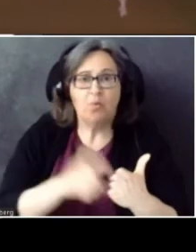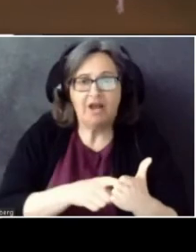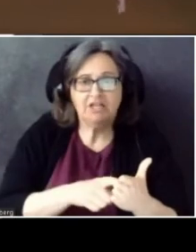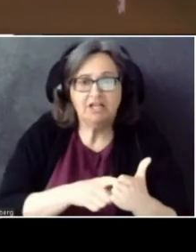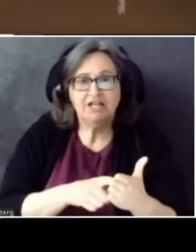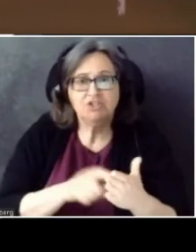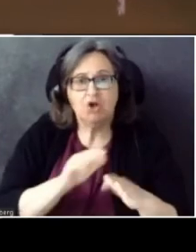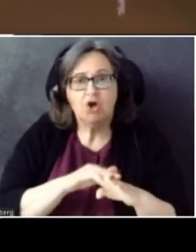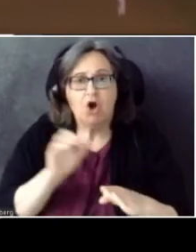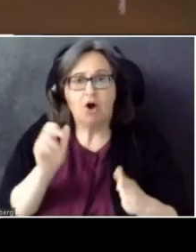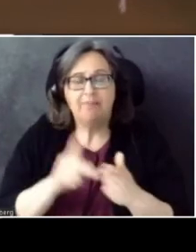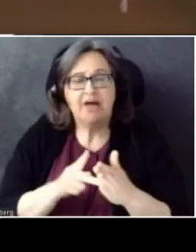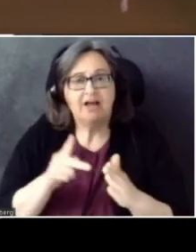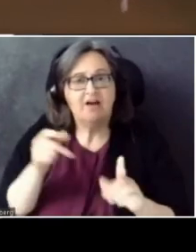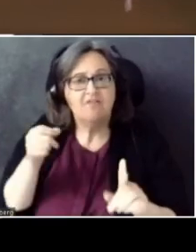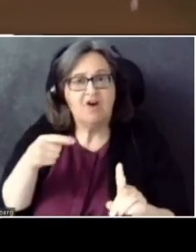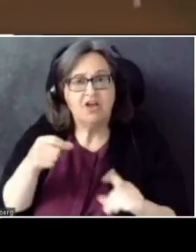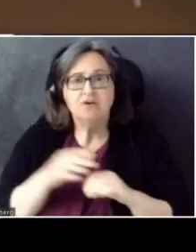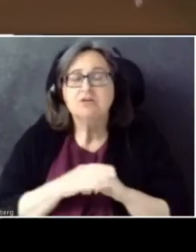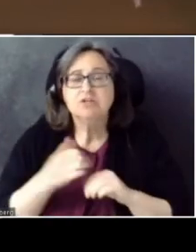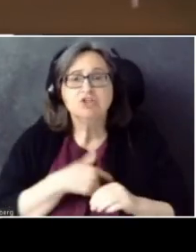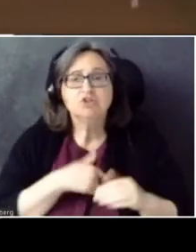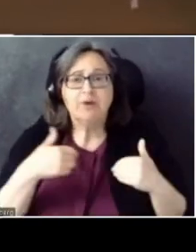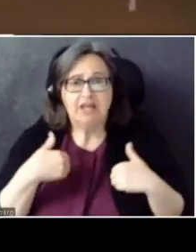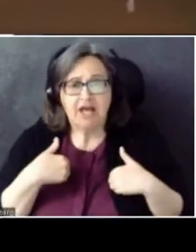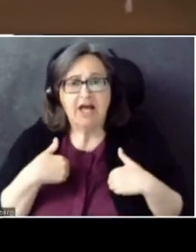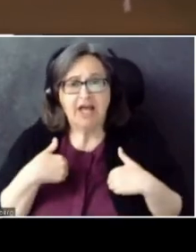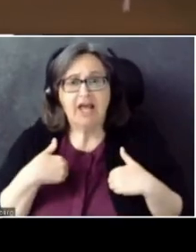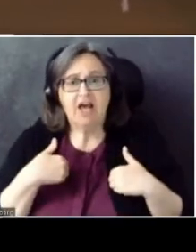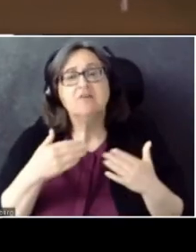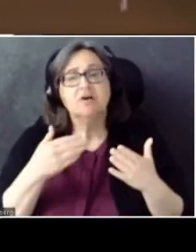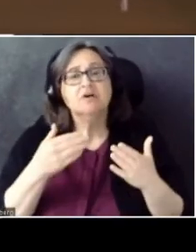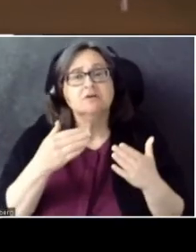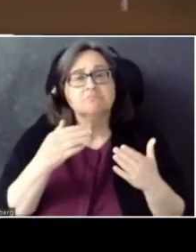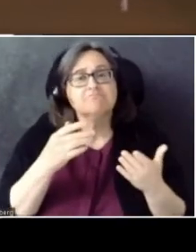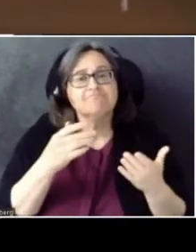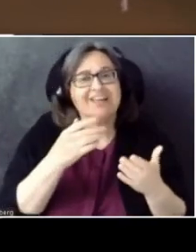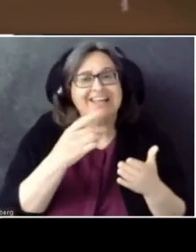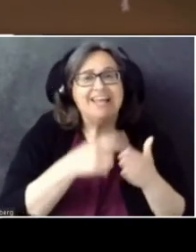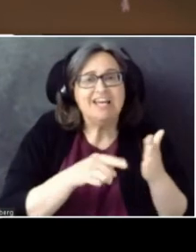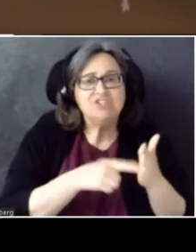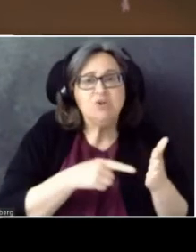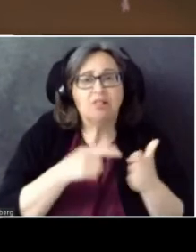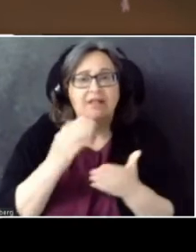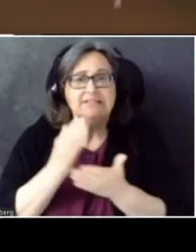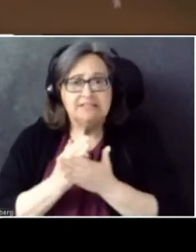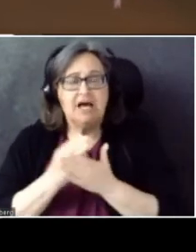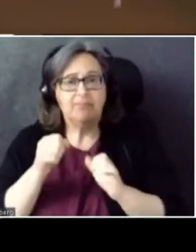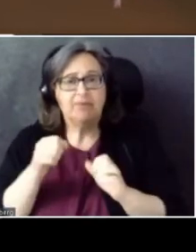And there's also callbacks for the session being canceled or stopped that can also fire.